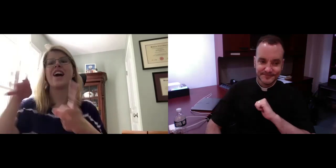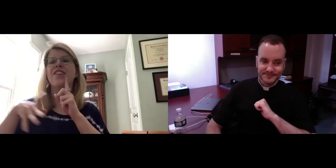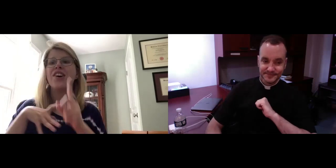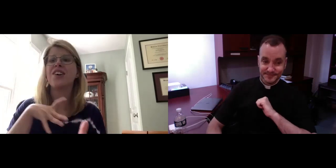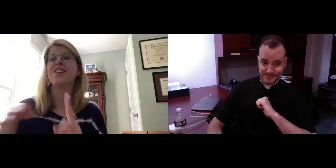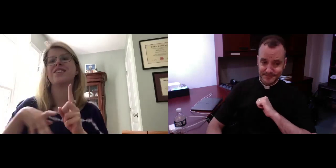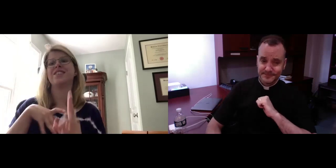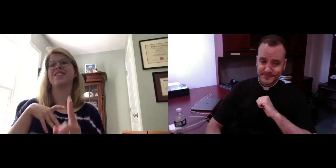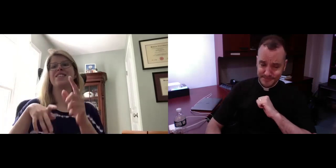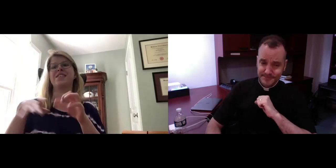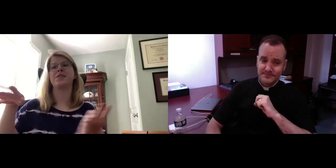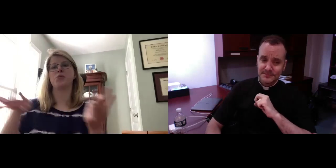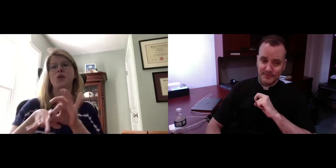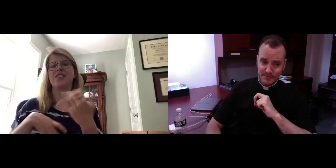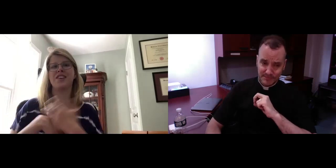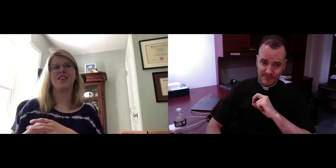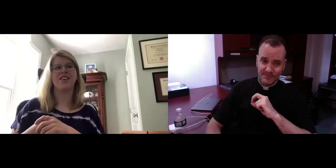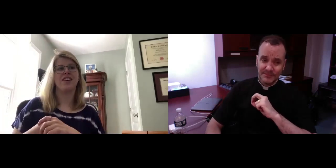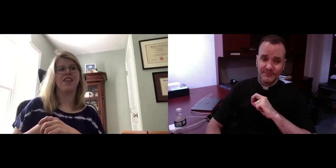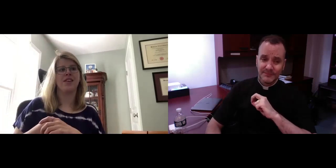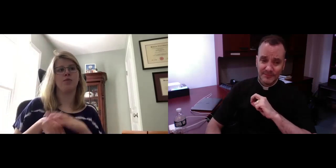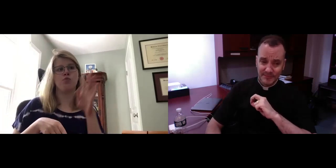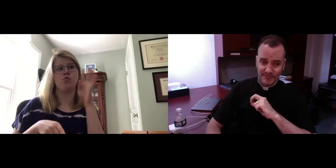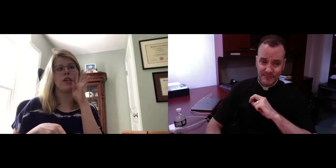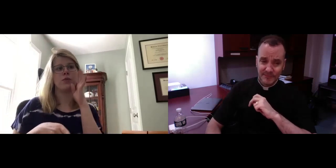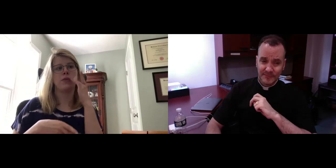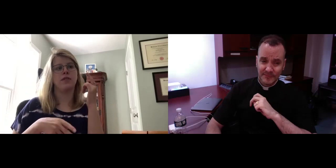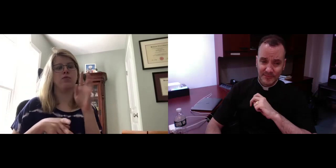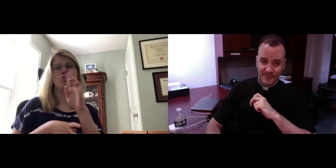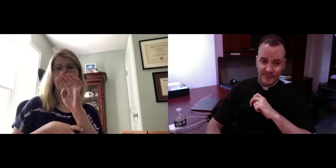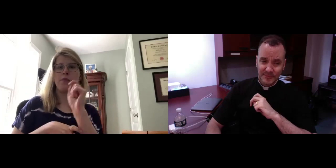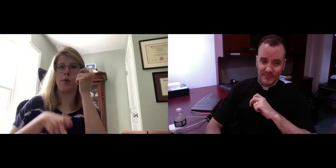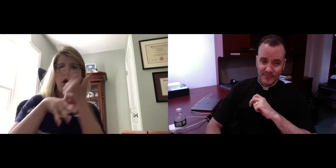others and looked down on. That's where dialogue comes in, the importance